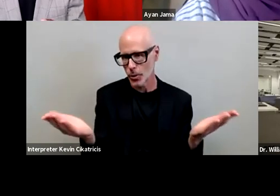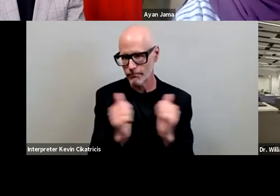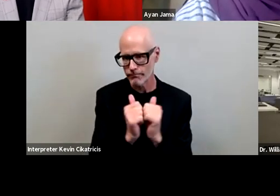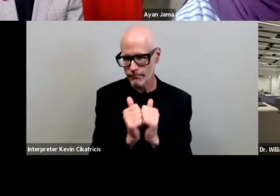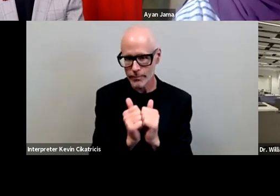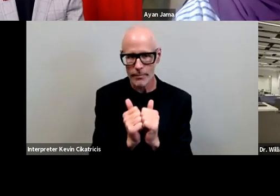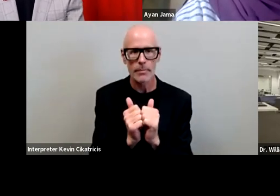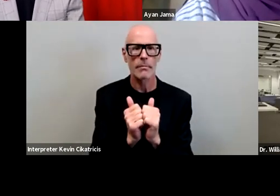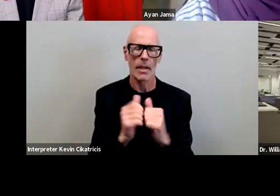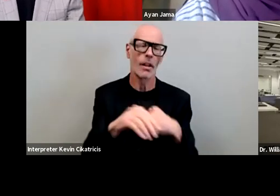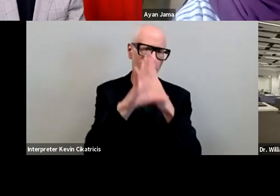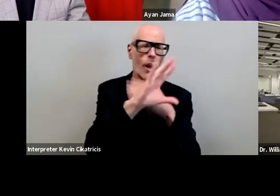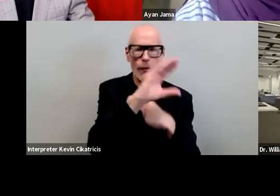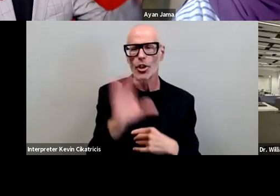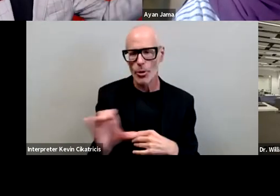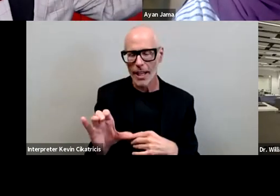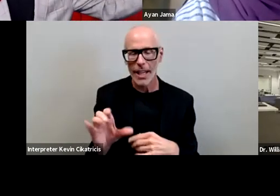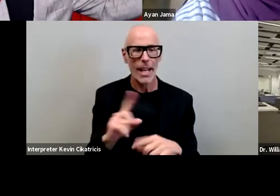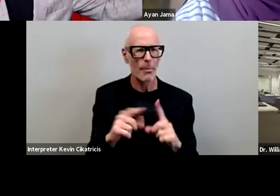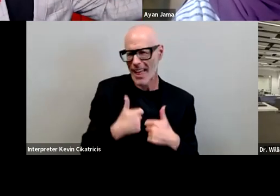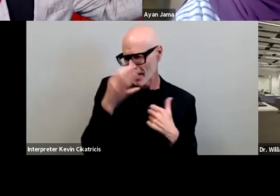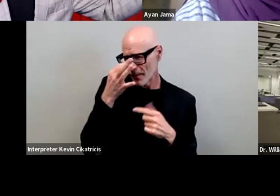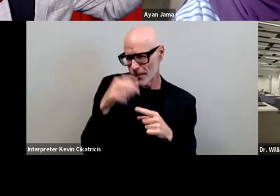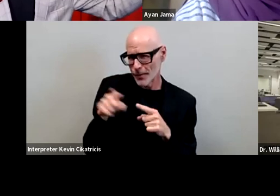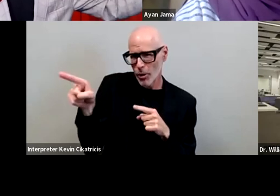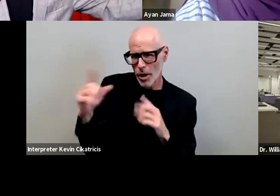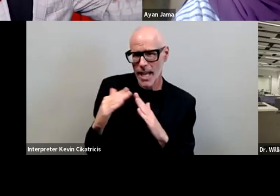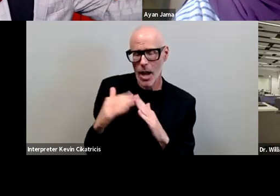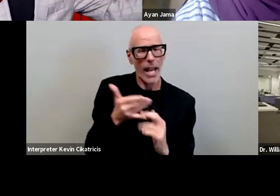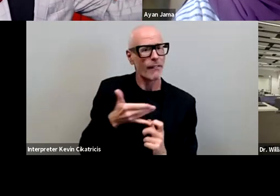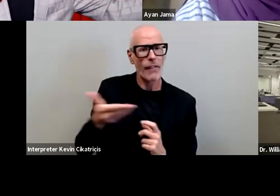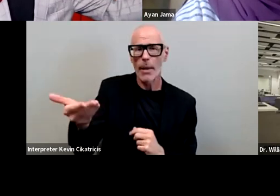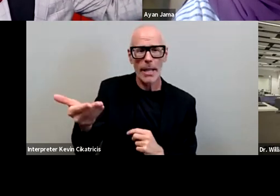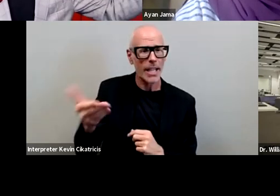at virtually this time look i live just right across town invite me to cal state northridge